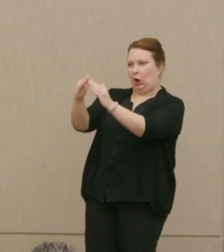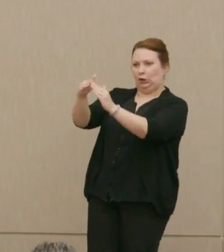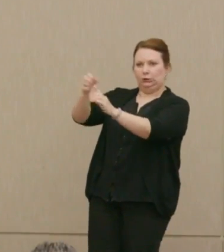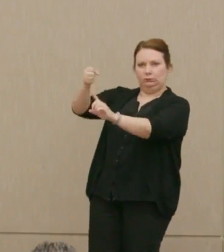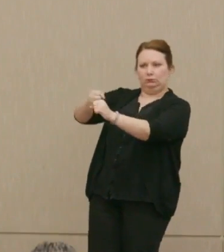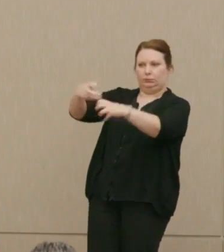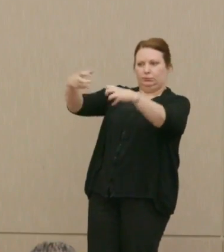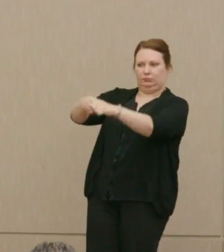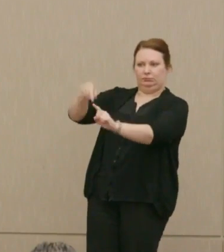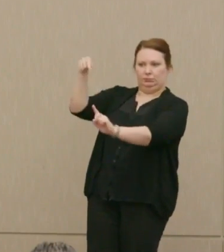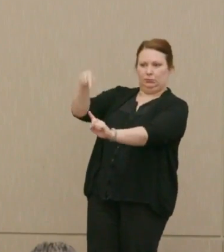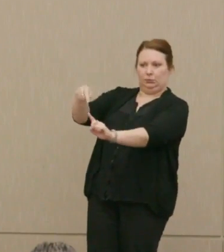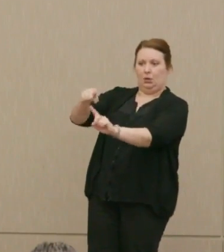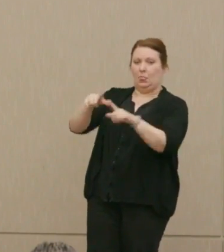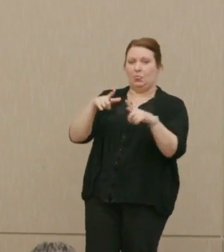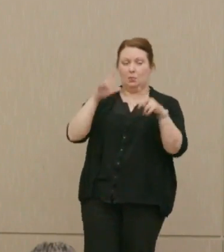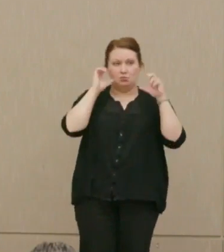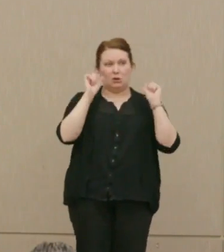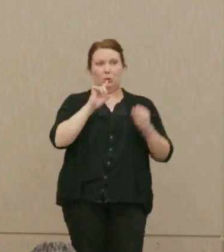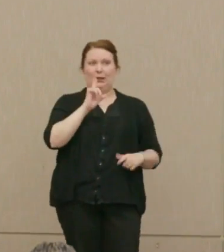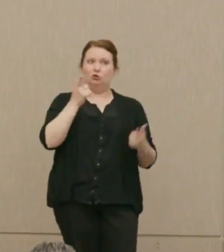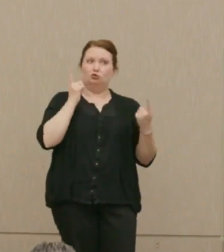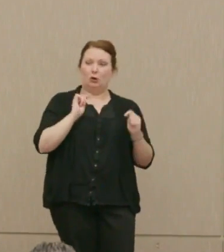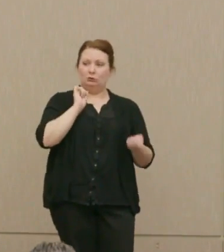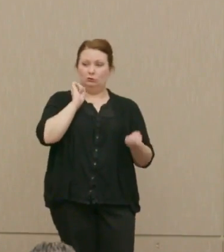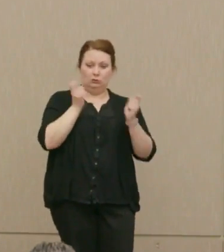It's almost their only target. Dr. Ellsberg: In short, the President really did try to change this.